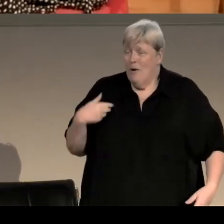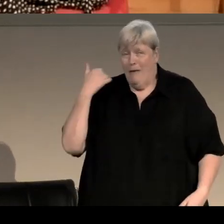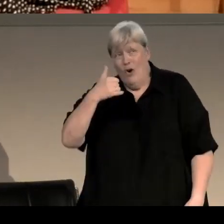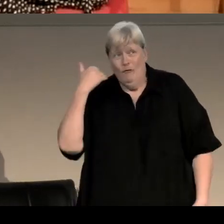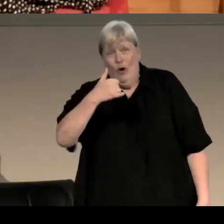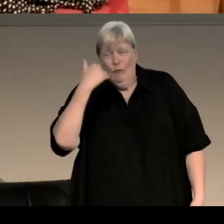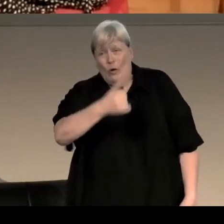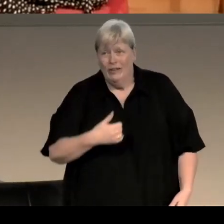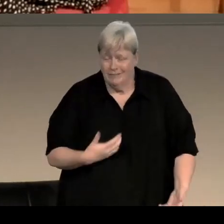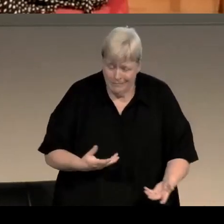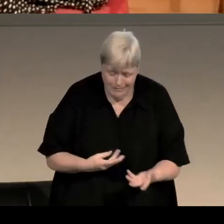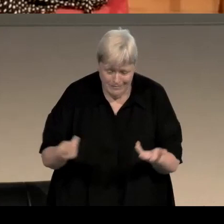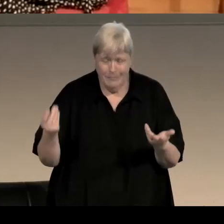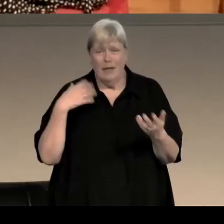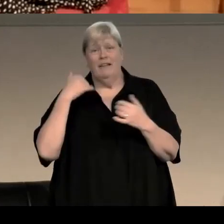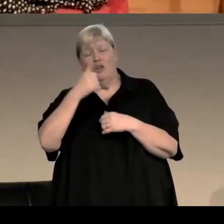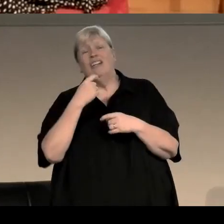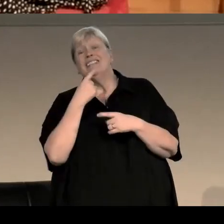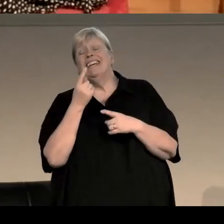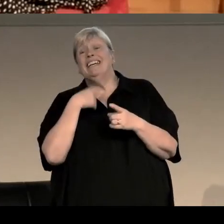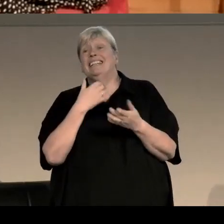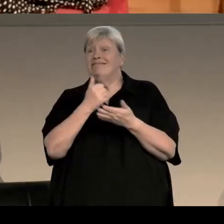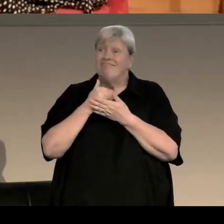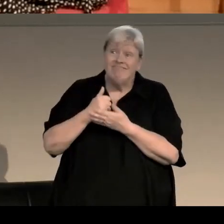And within a matter of months I rang her up to say - to ask her a question